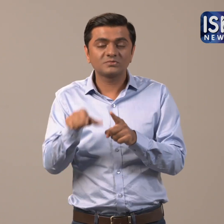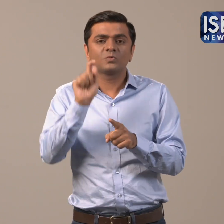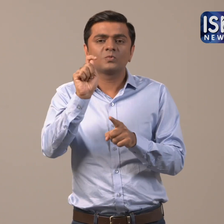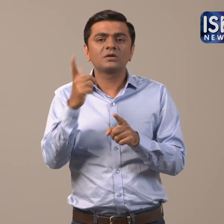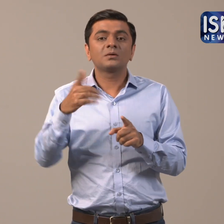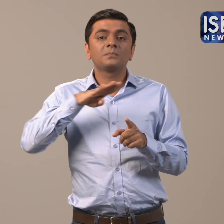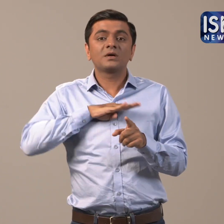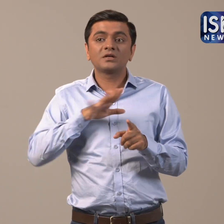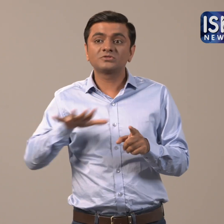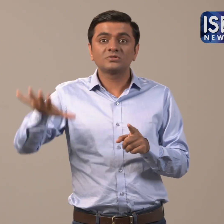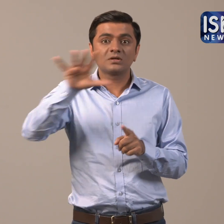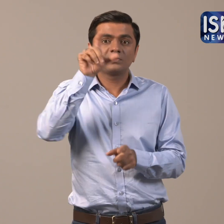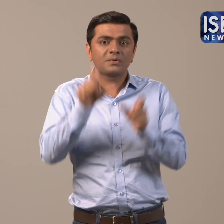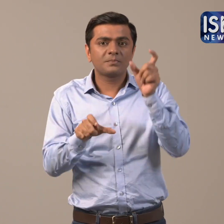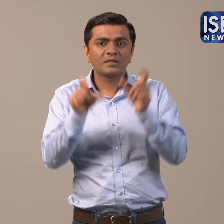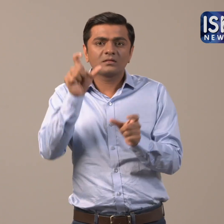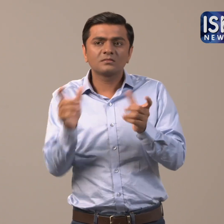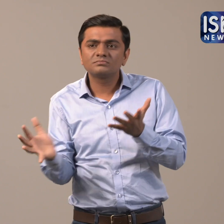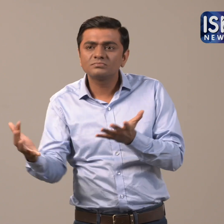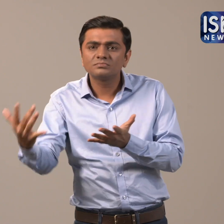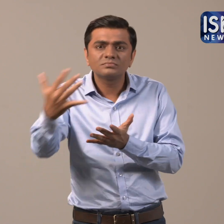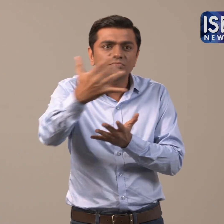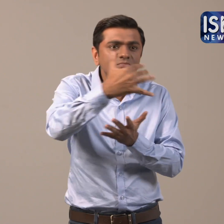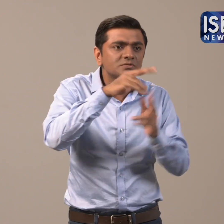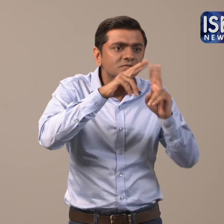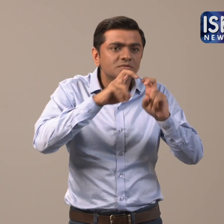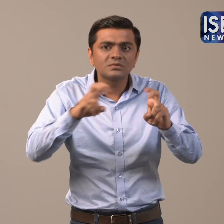on collecting the survey data,